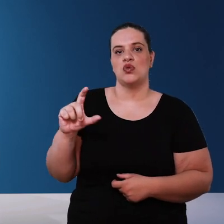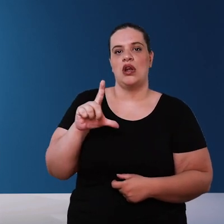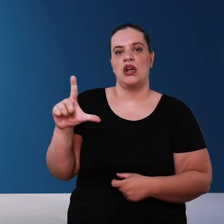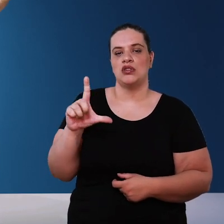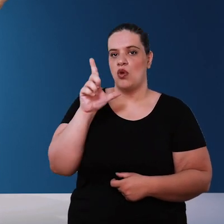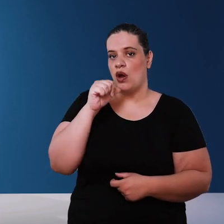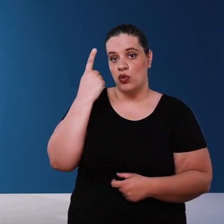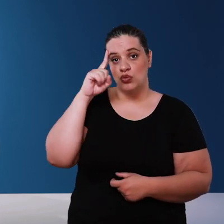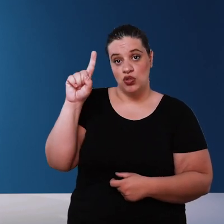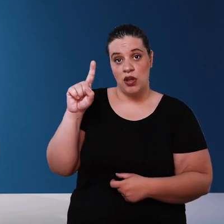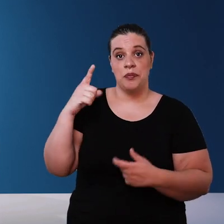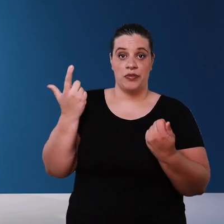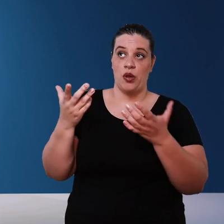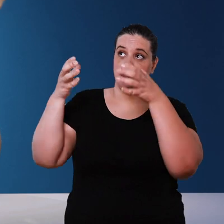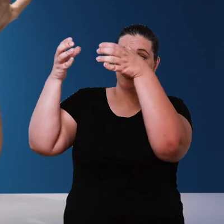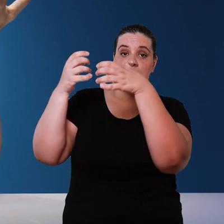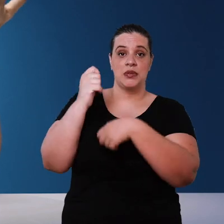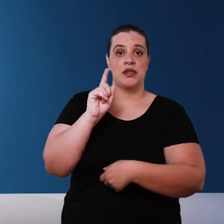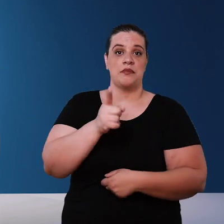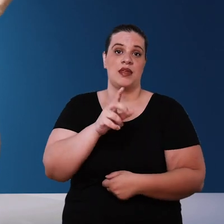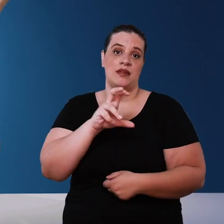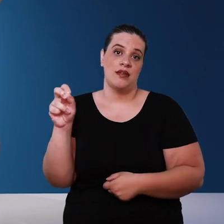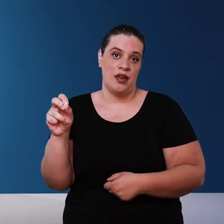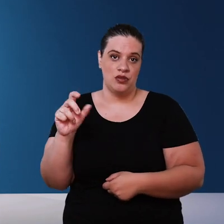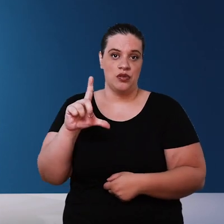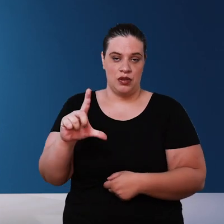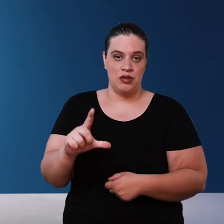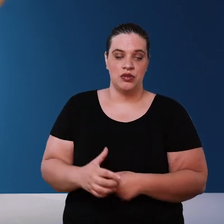in which case the volume of the raised box would be from a thousand to 1,500 liters